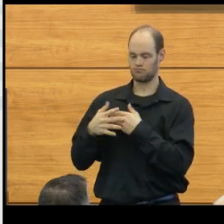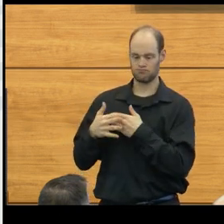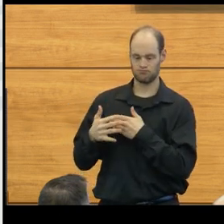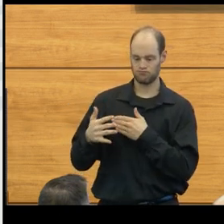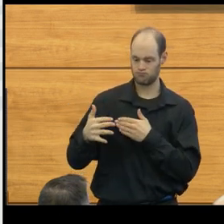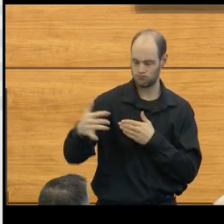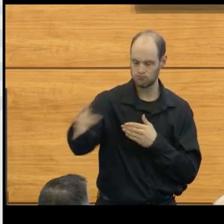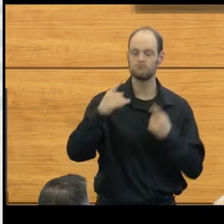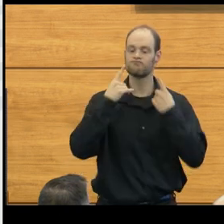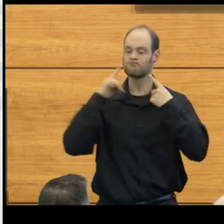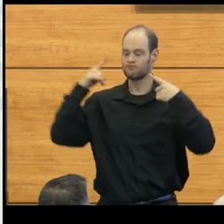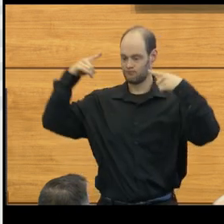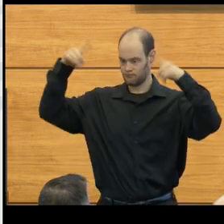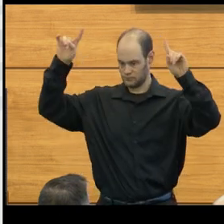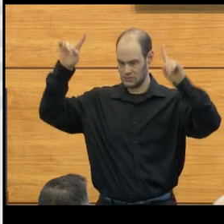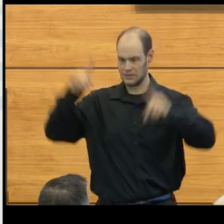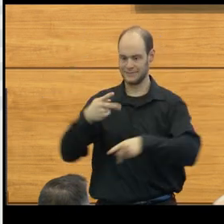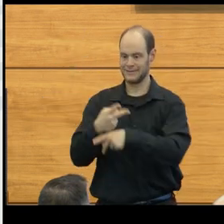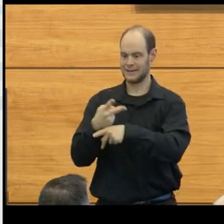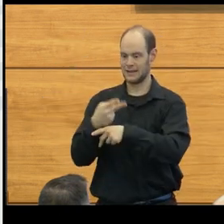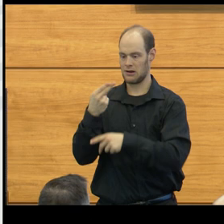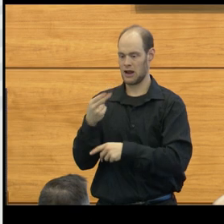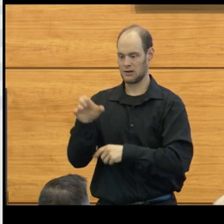successfully in the treatment of hydrocephalus.